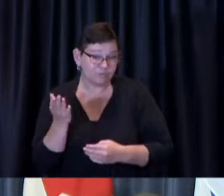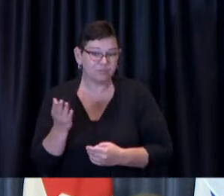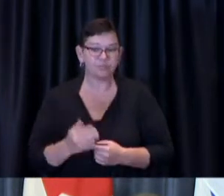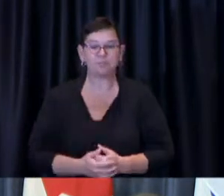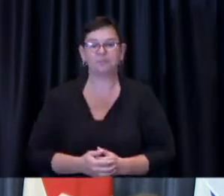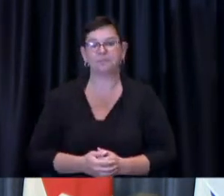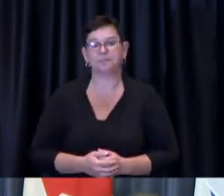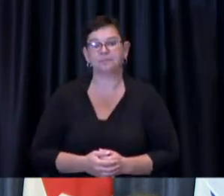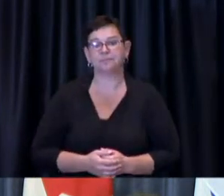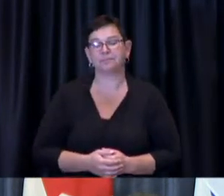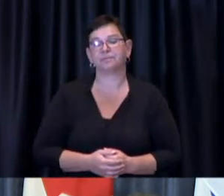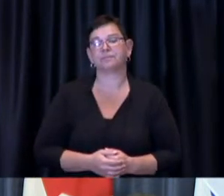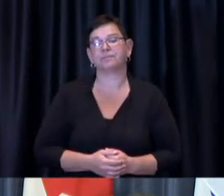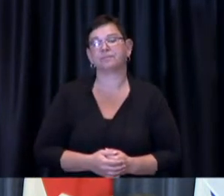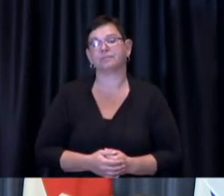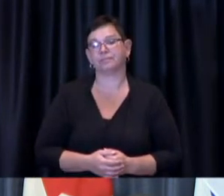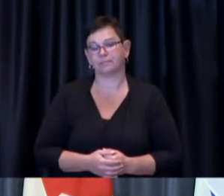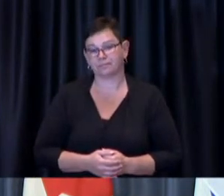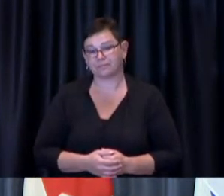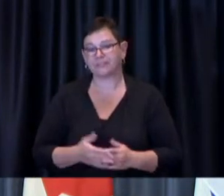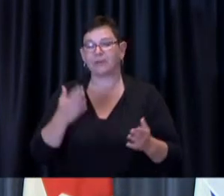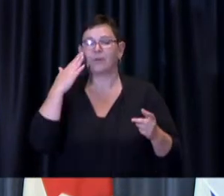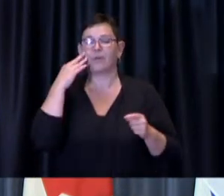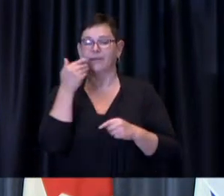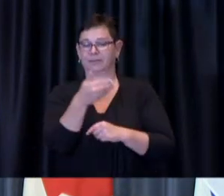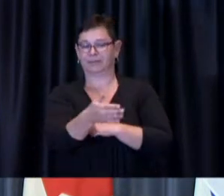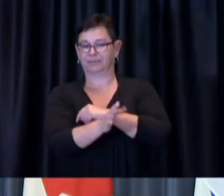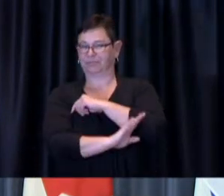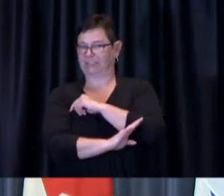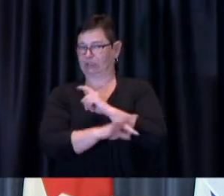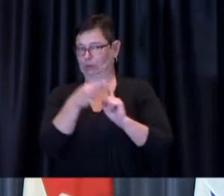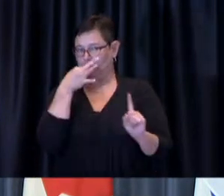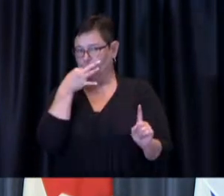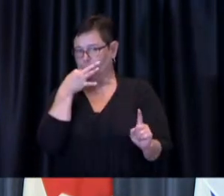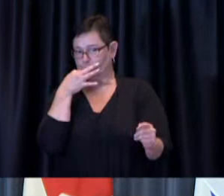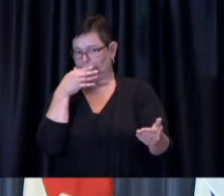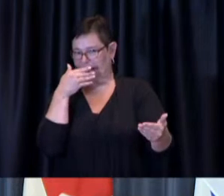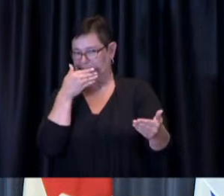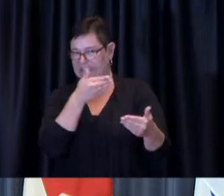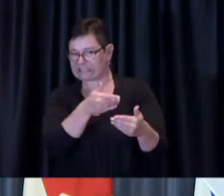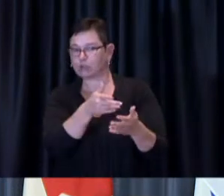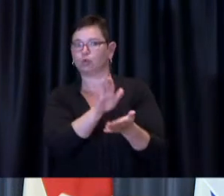will be heading back to the classrooms in just a few weeks so should vaccines be mandatory for